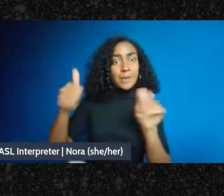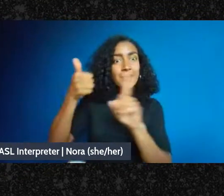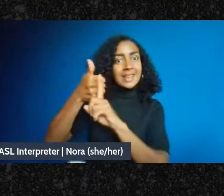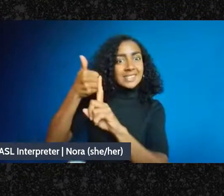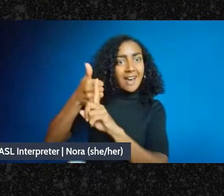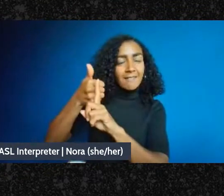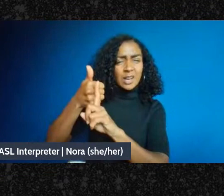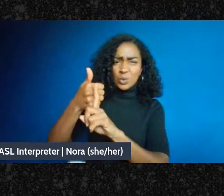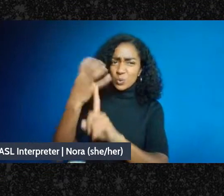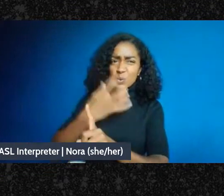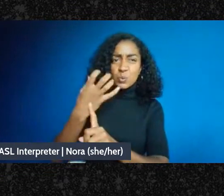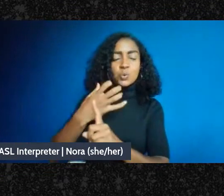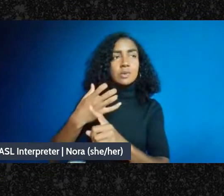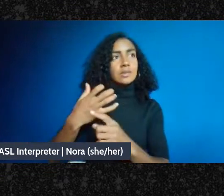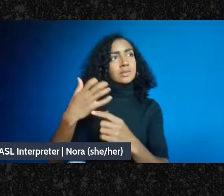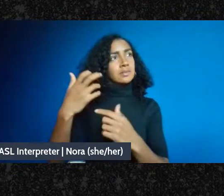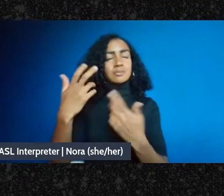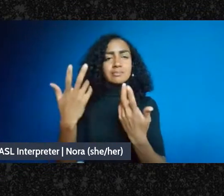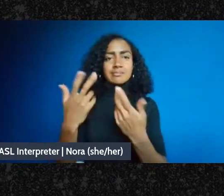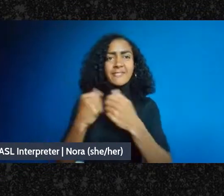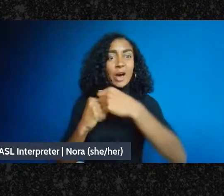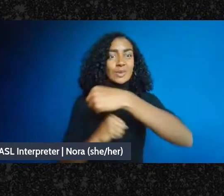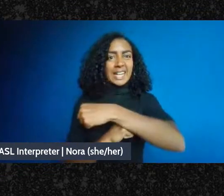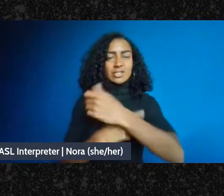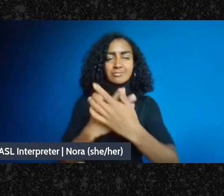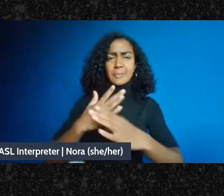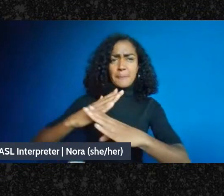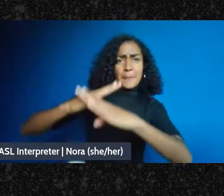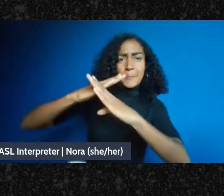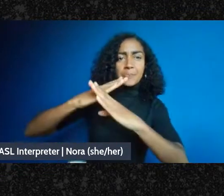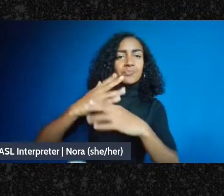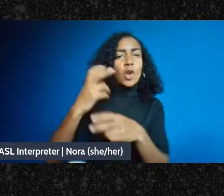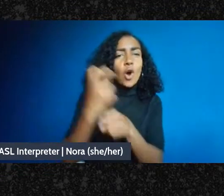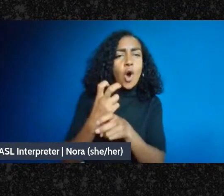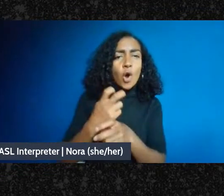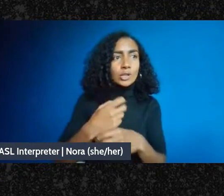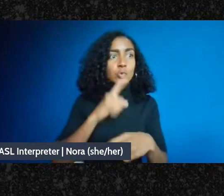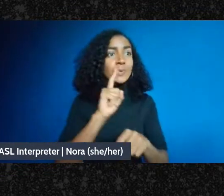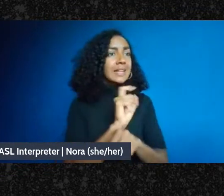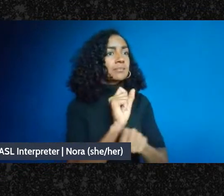And so we don't have any magic bullet answers, we're not here to tell people